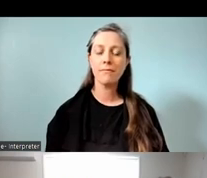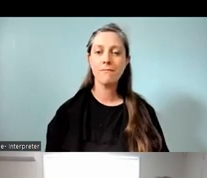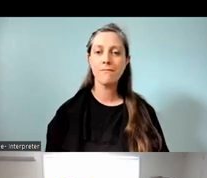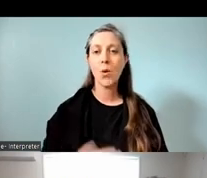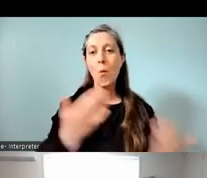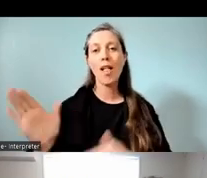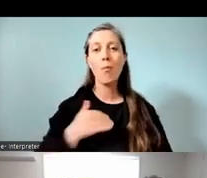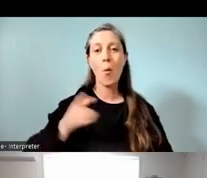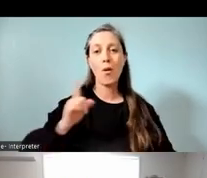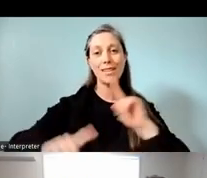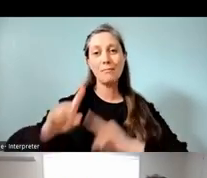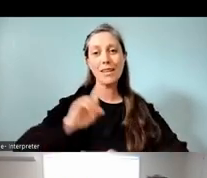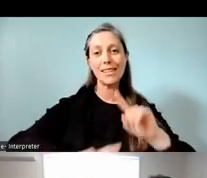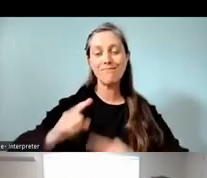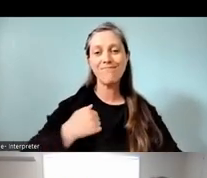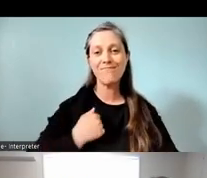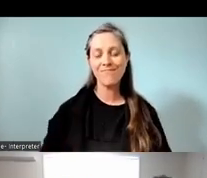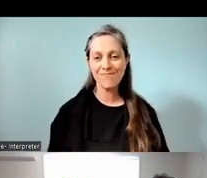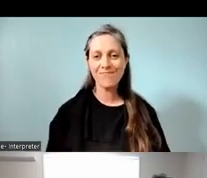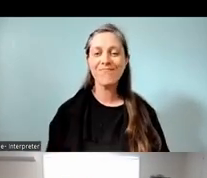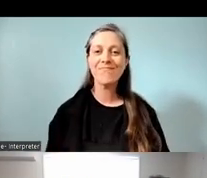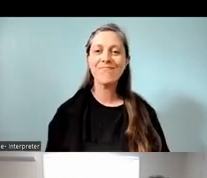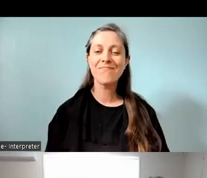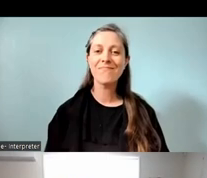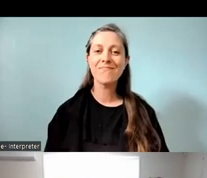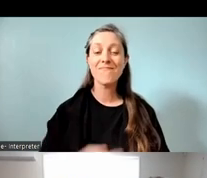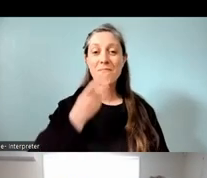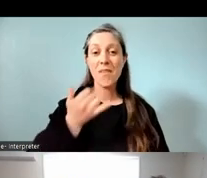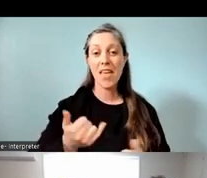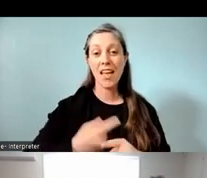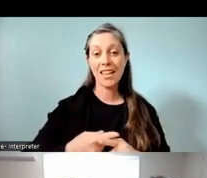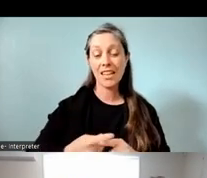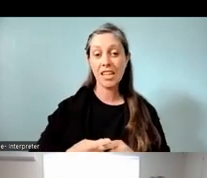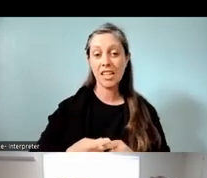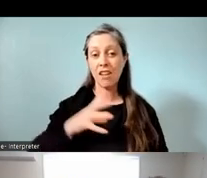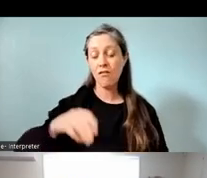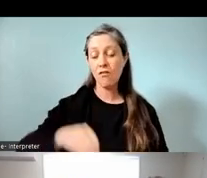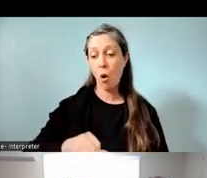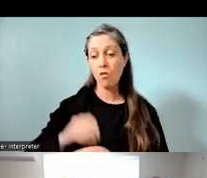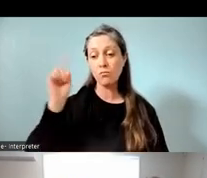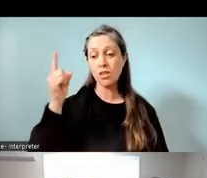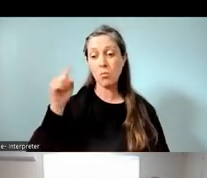Kia ora everybody. Principal of Pasadena Intermediate School, and been here since 2014, which is really exciting.